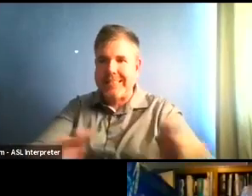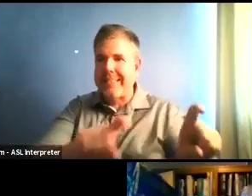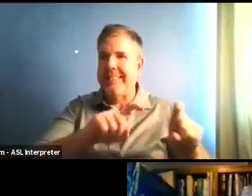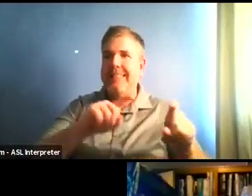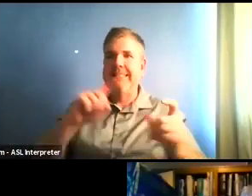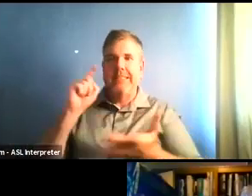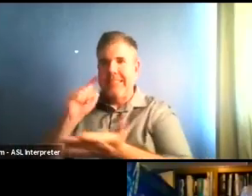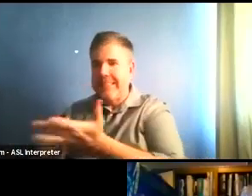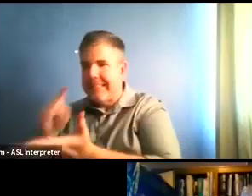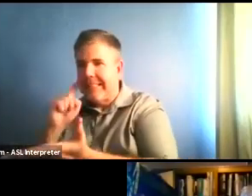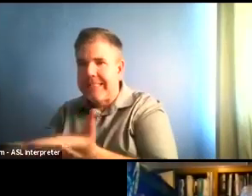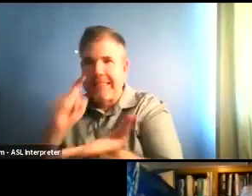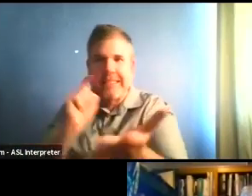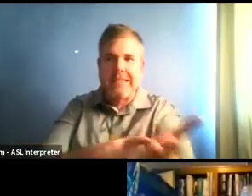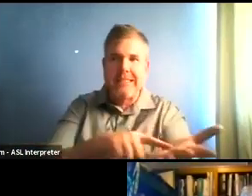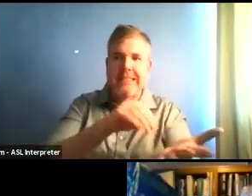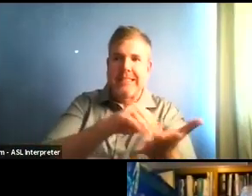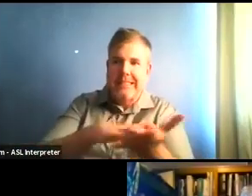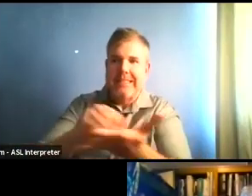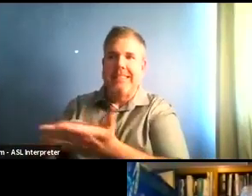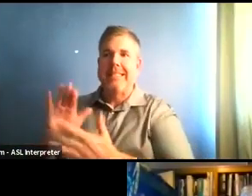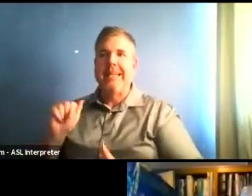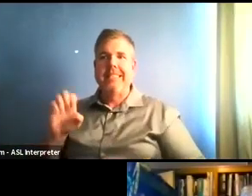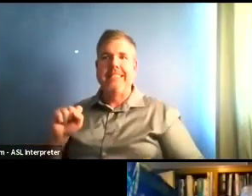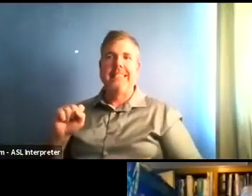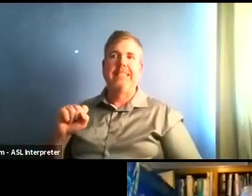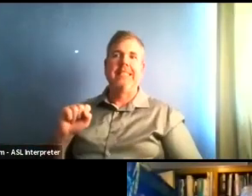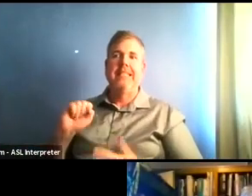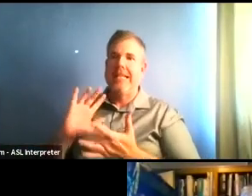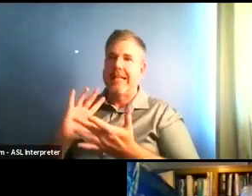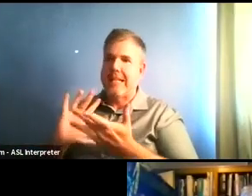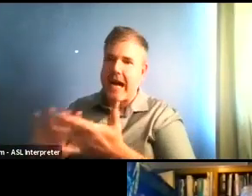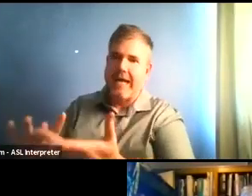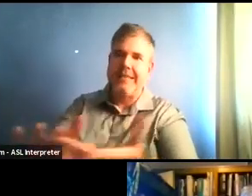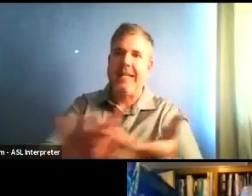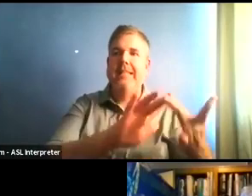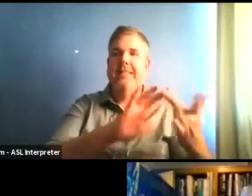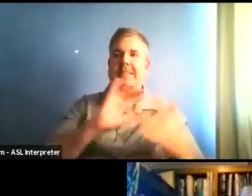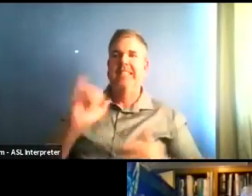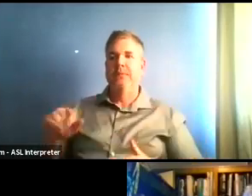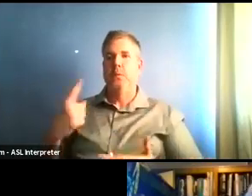That's what we need to be prepared for. OK, thanks so much.